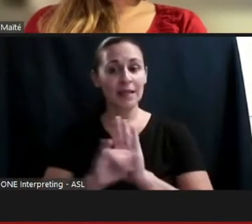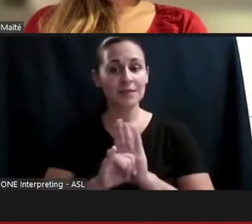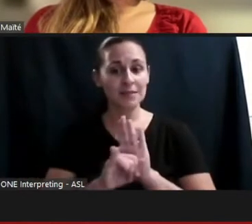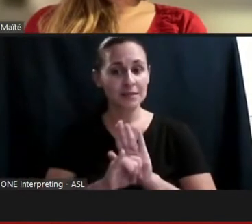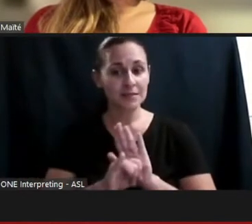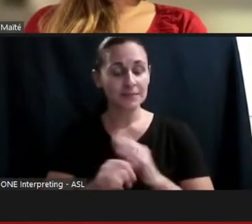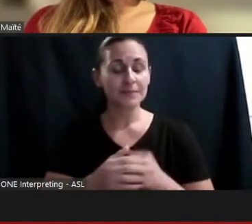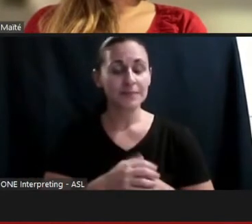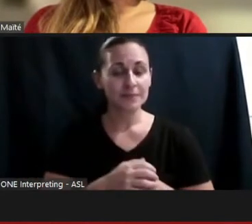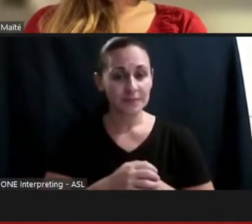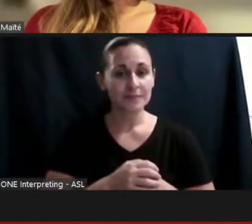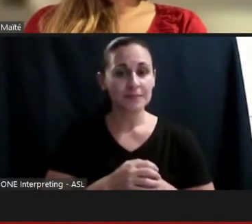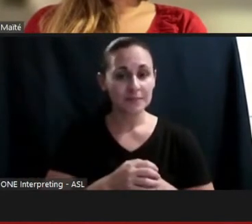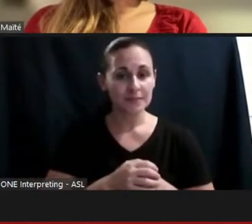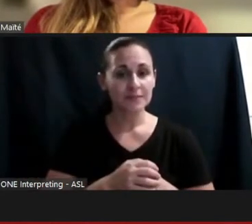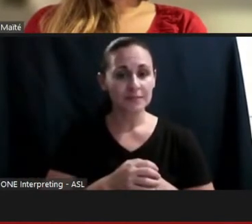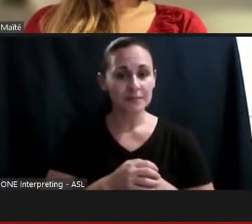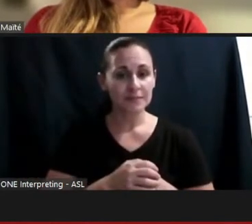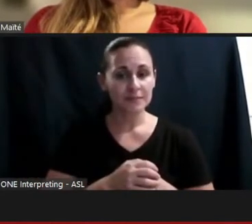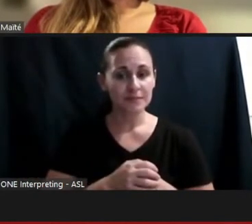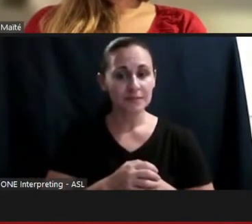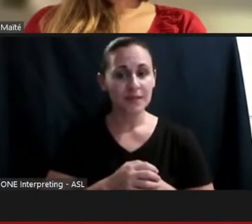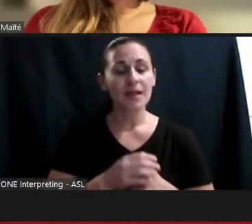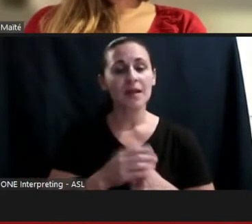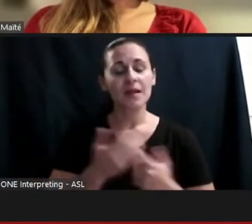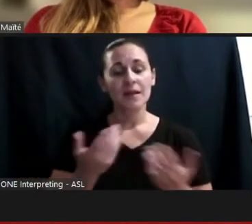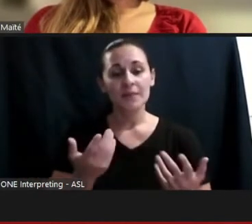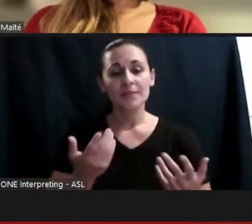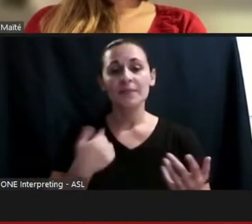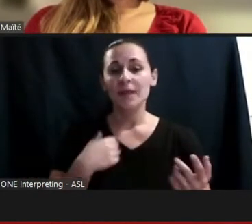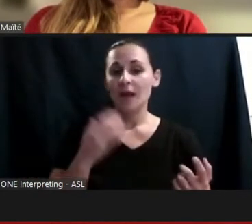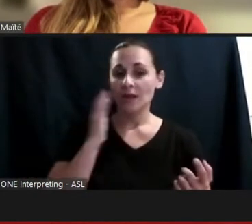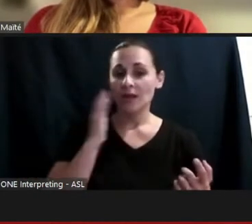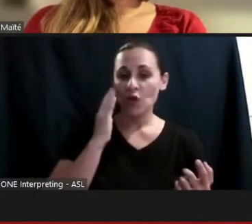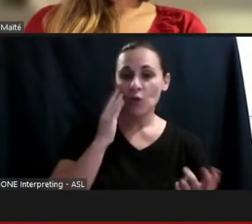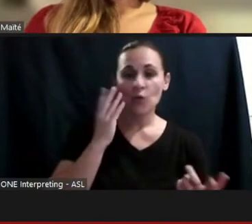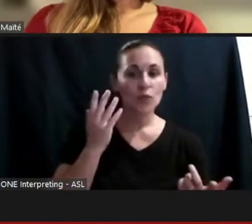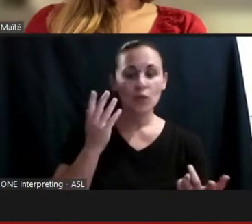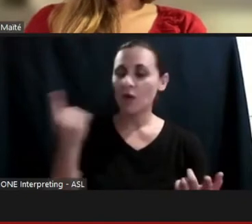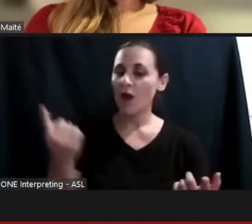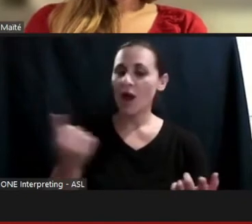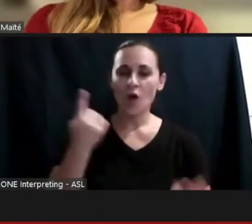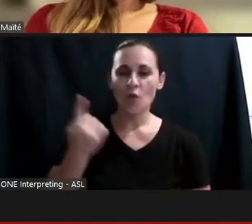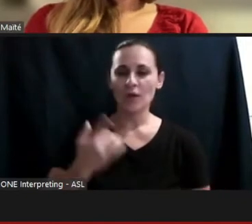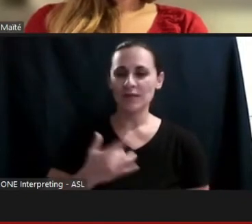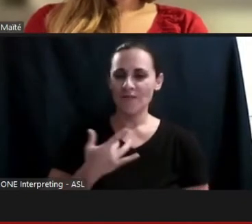And I know – in my adulthood it's always struck me as problematic when I